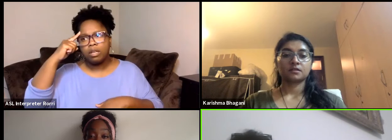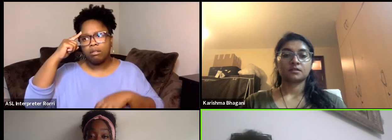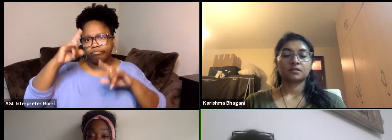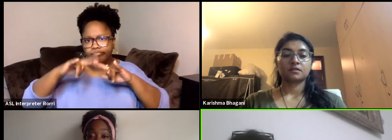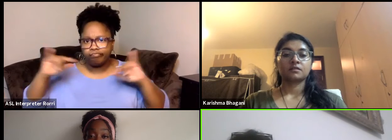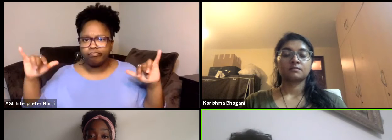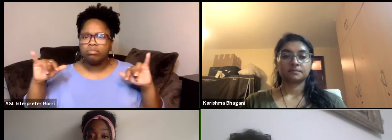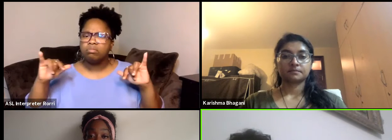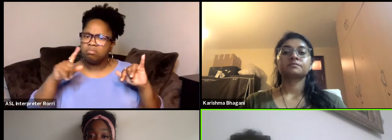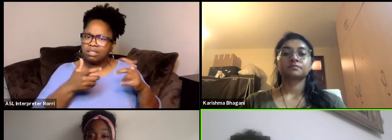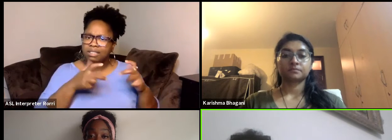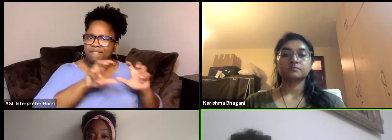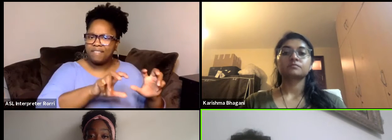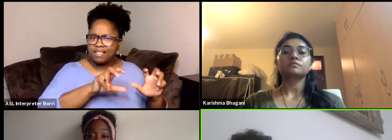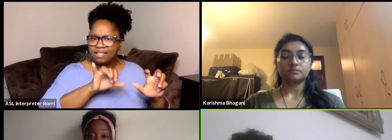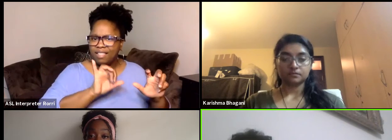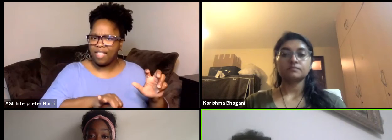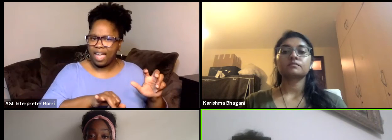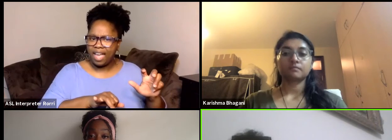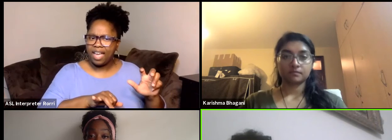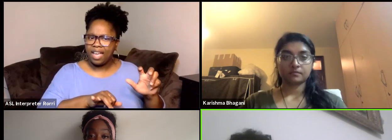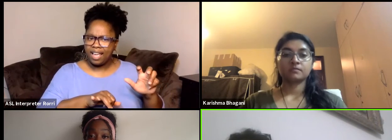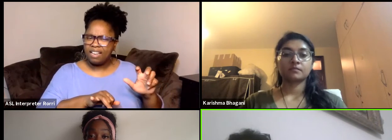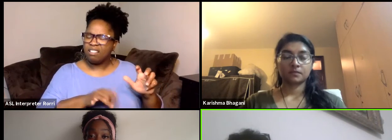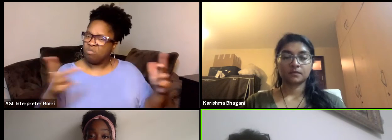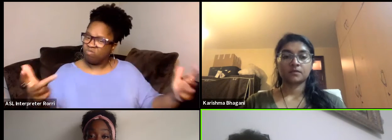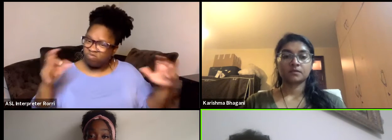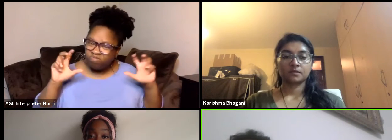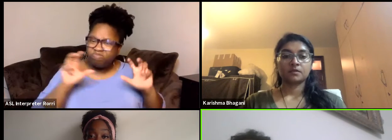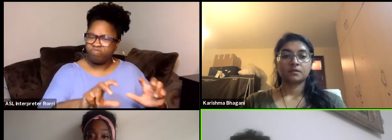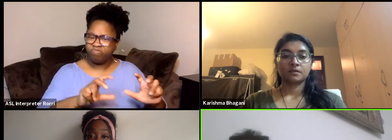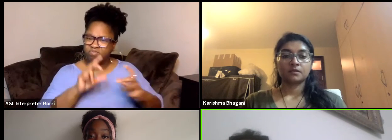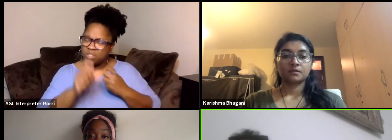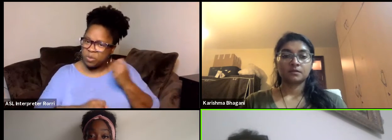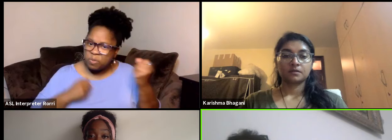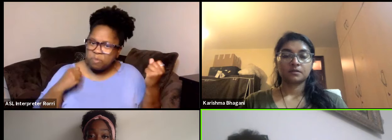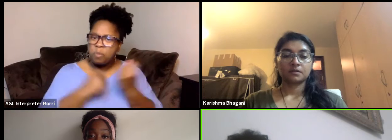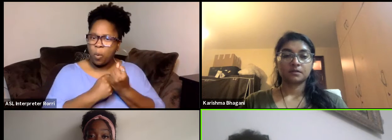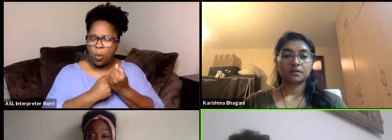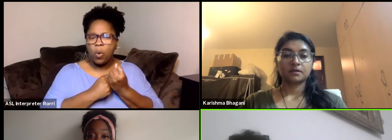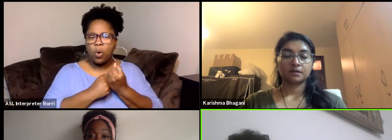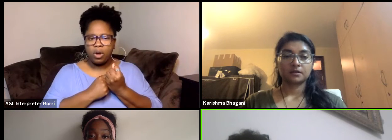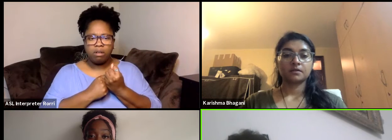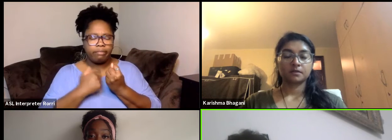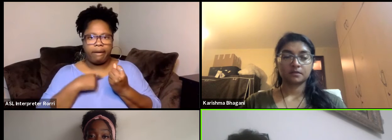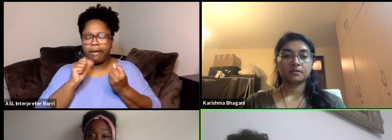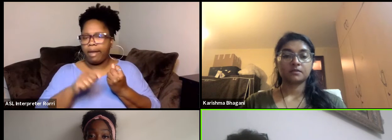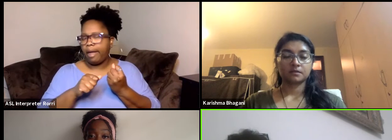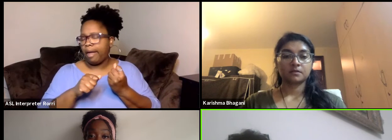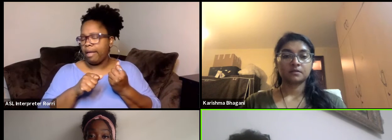in that like go massively support that I can mention for example, an example in Tunisia and it's a pity